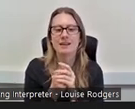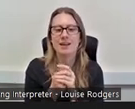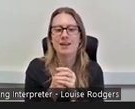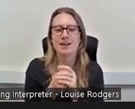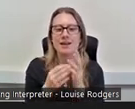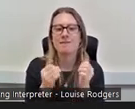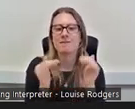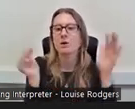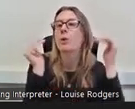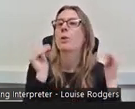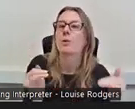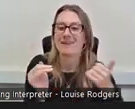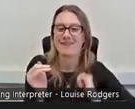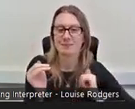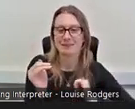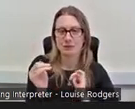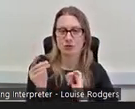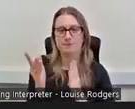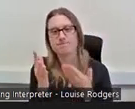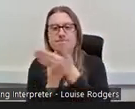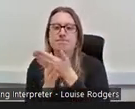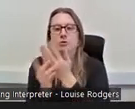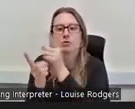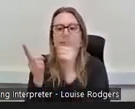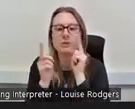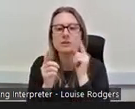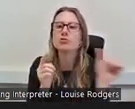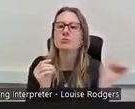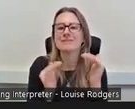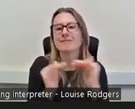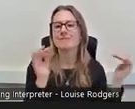let's say so it's supposed to be a fairer process, so I did get into University,